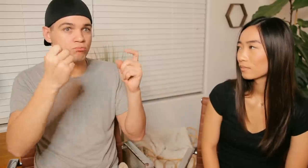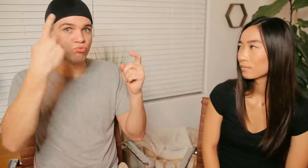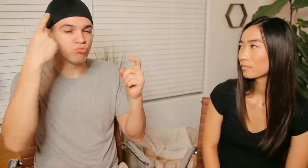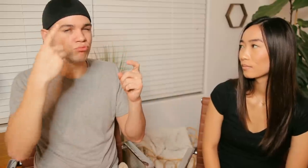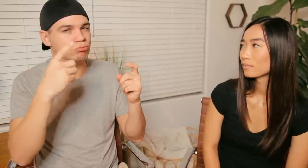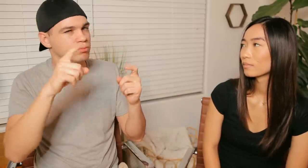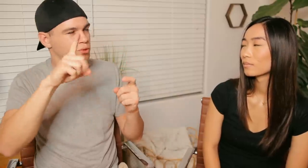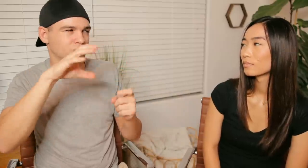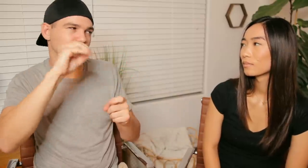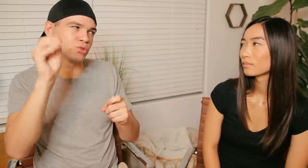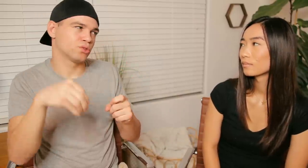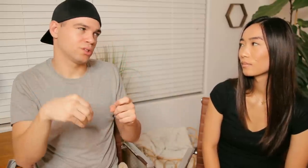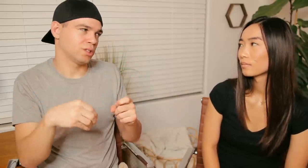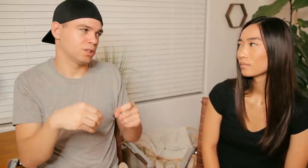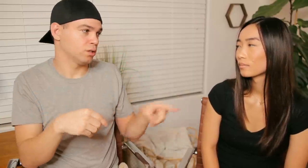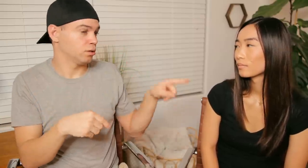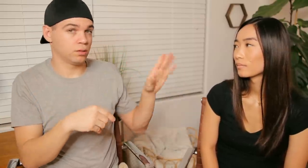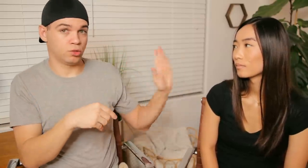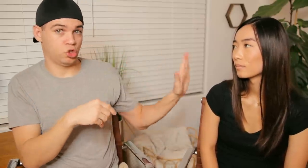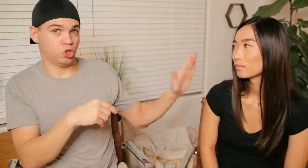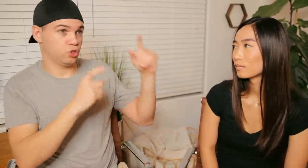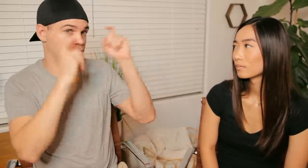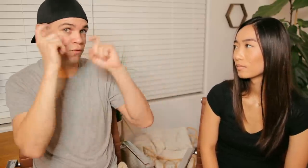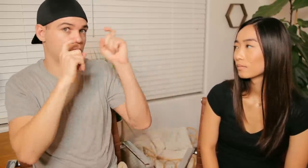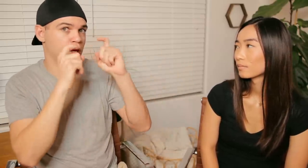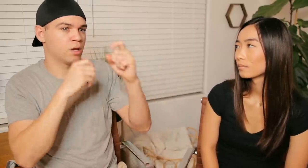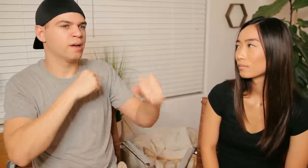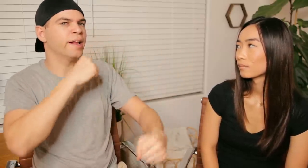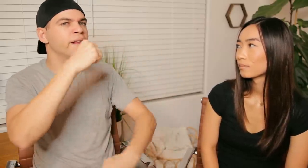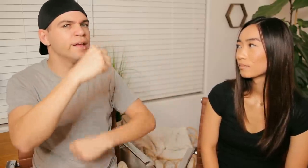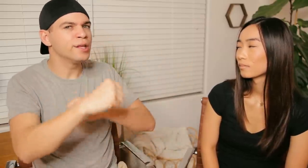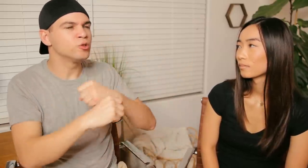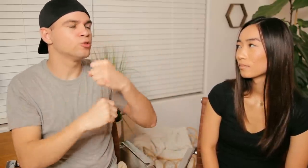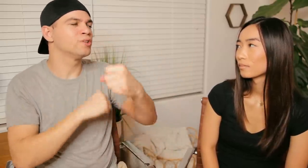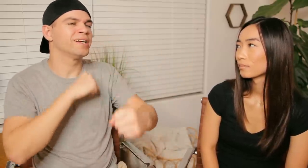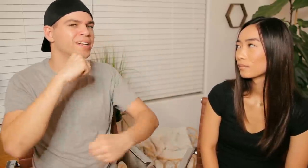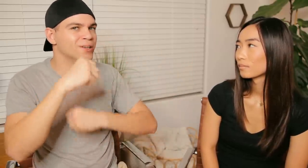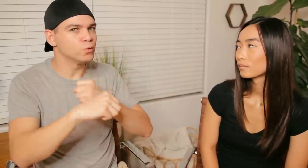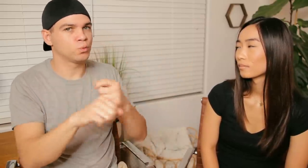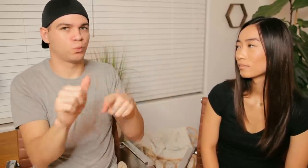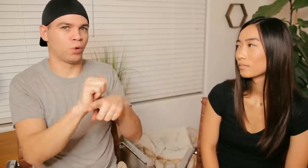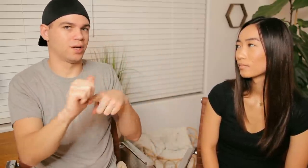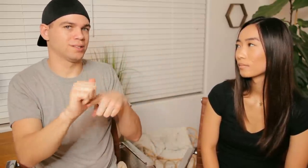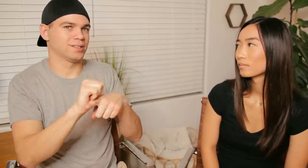able to understand 100% in beginning is kind of hard R: Ellen years and years of practice with facial expressions